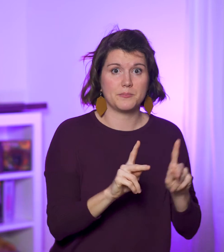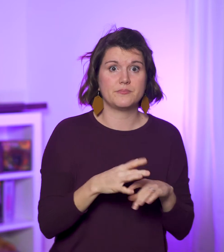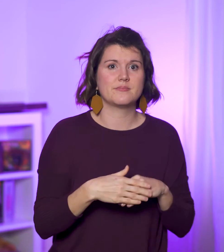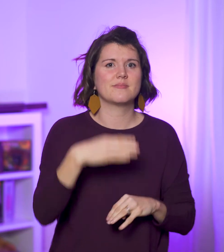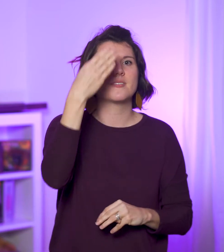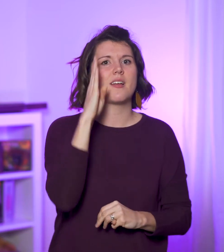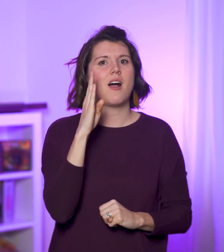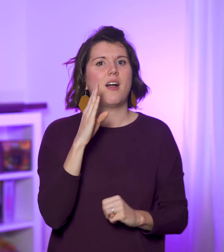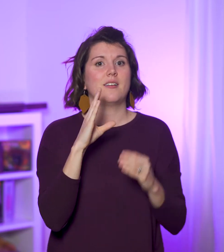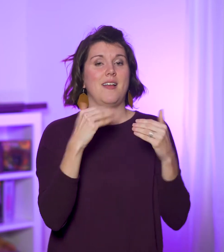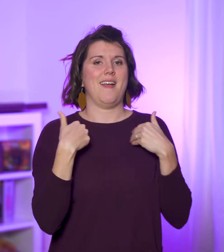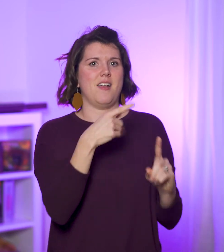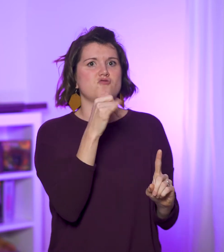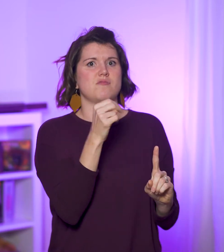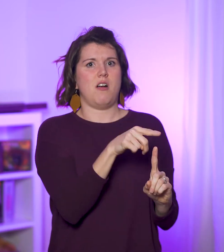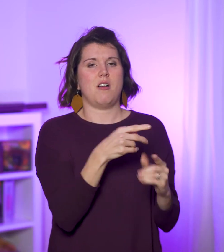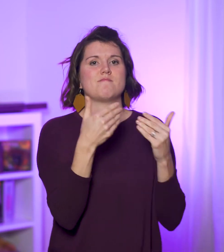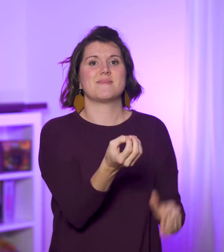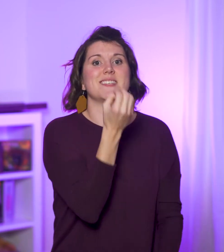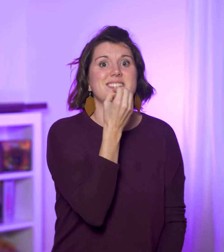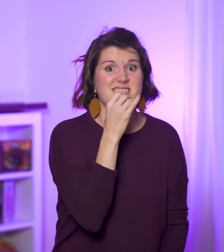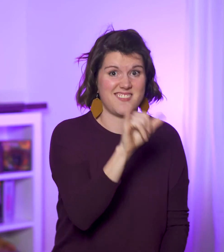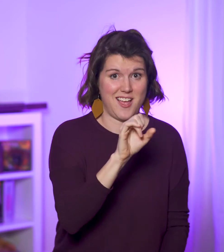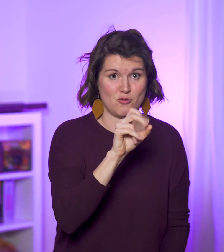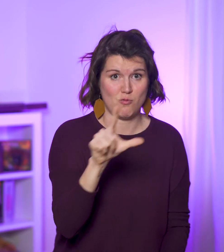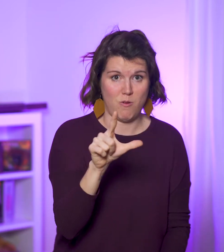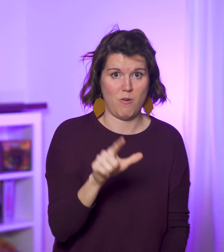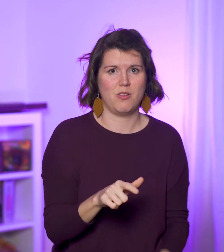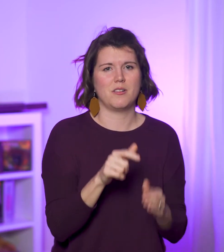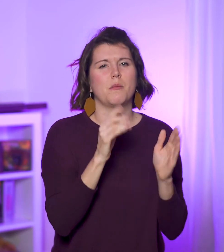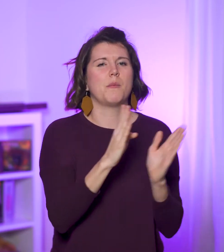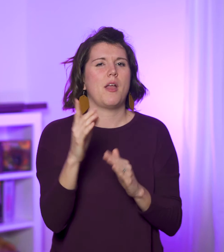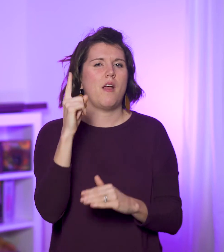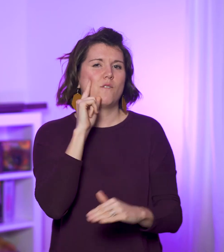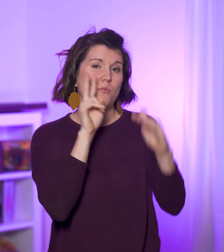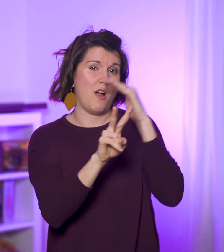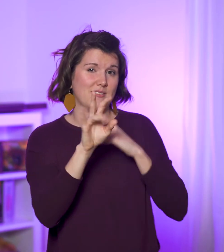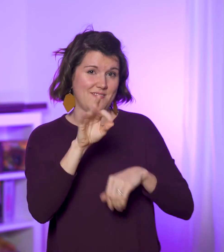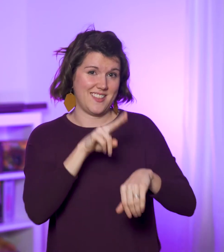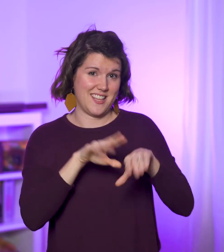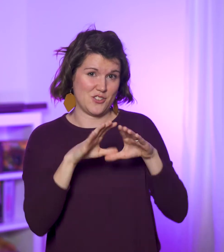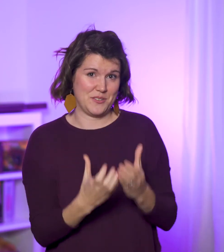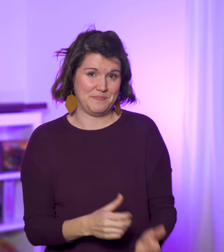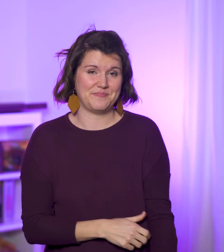God has John eat the scroll and prepare to prophesy to the nations.